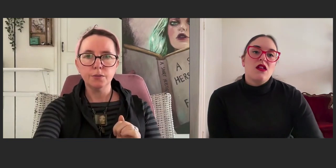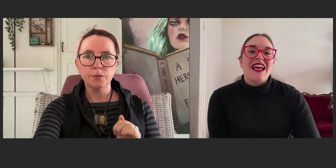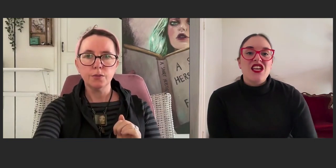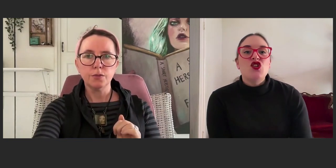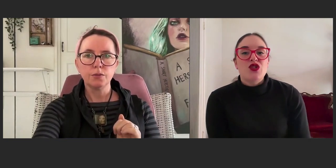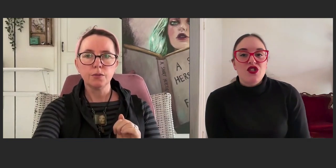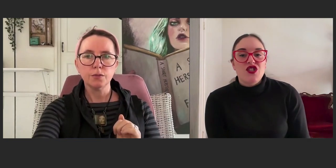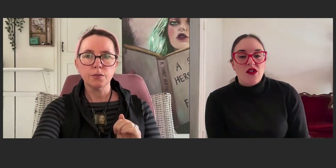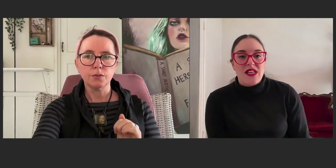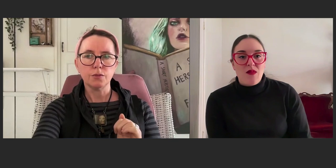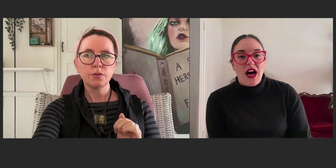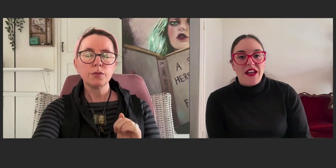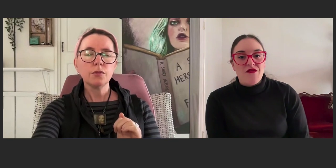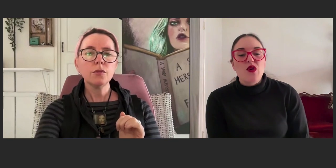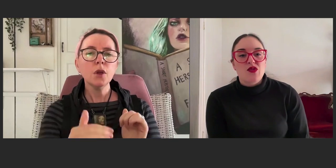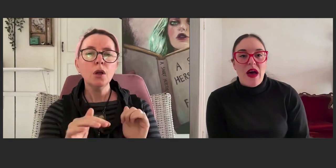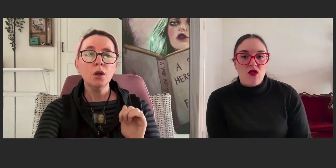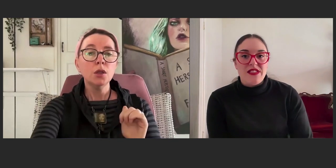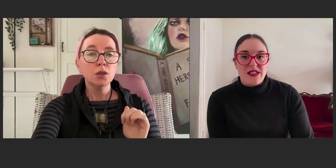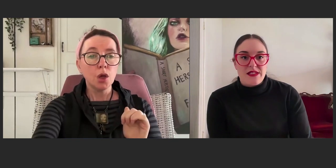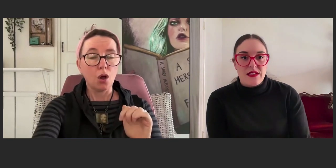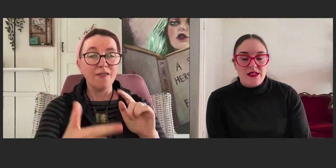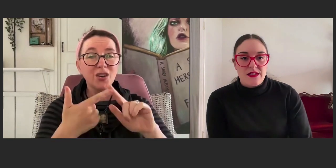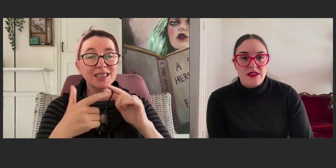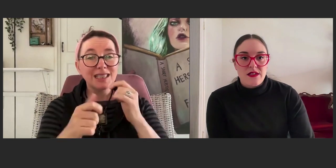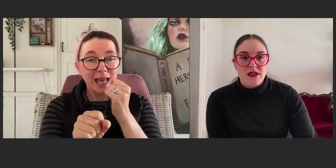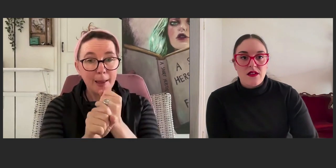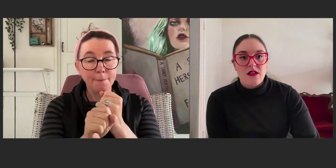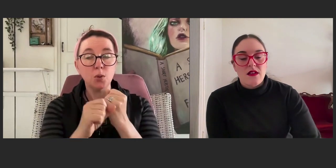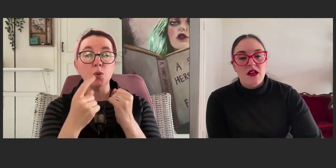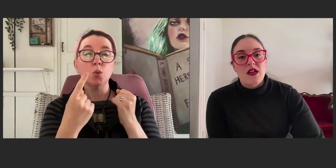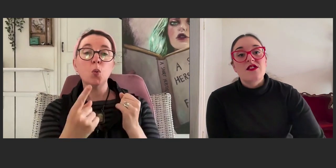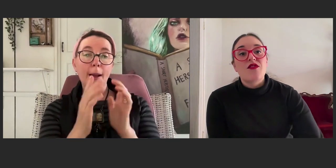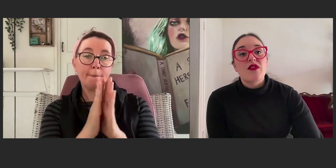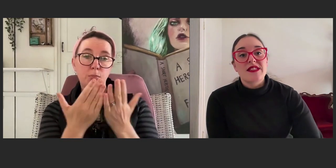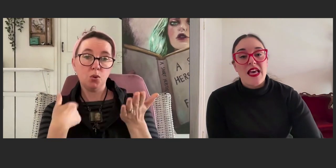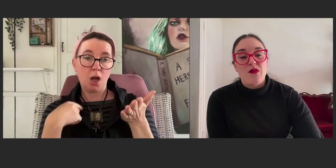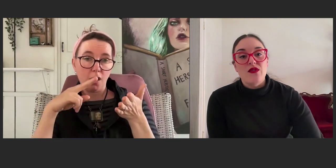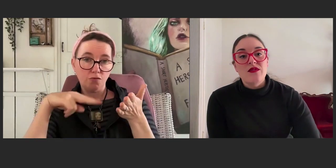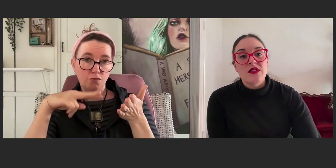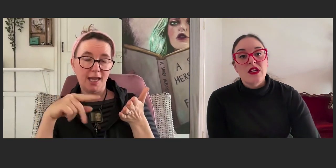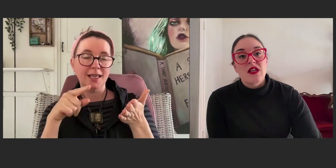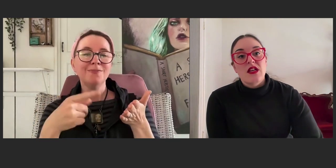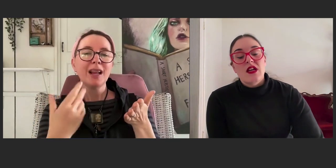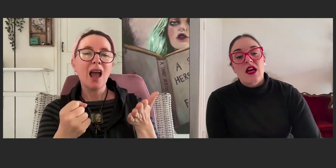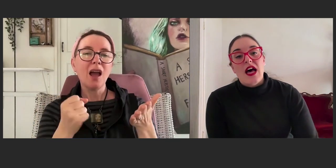Like you should show some kind of pushback or resistance. So for example,